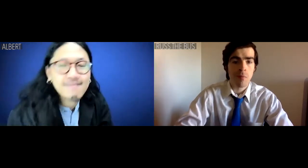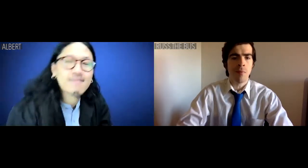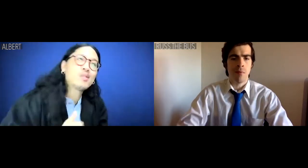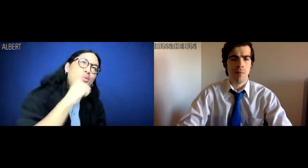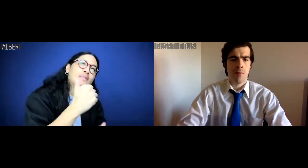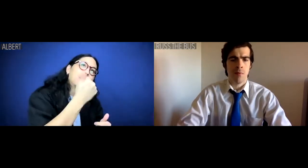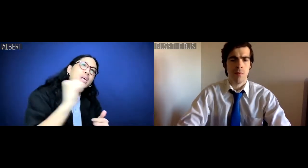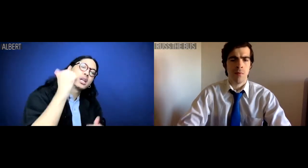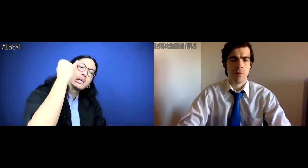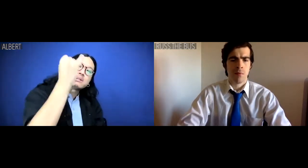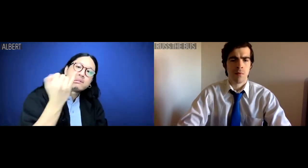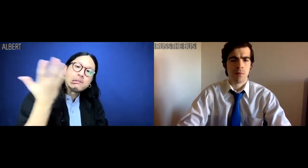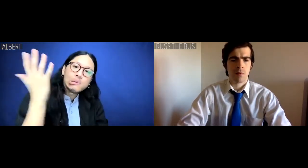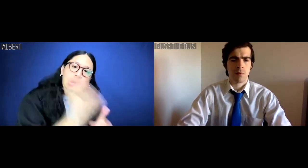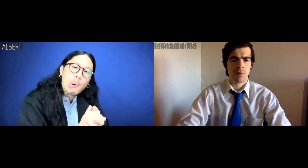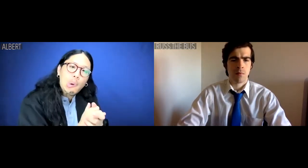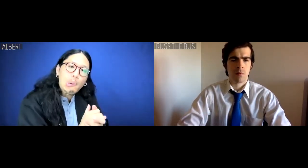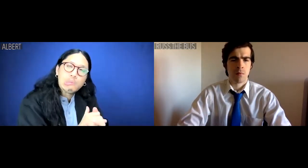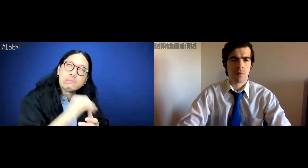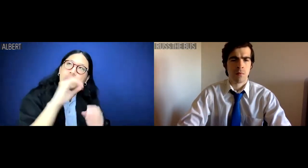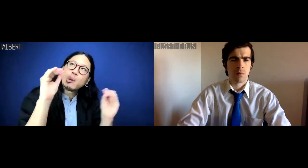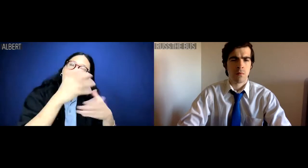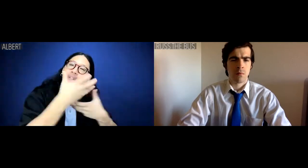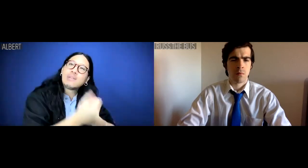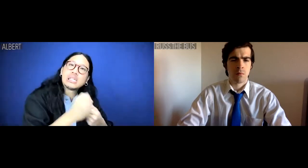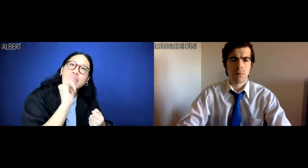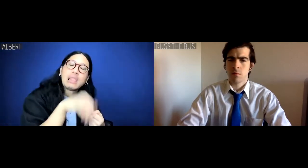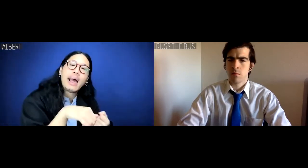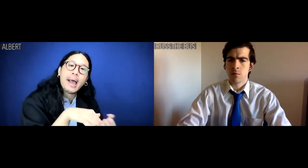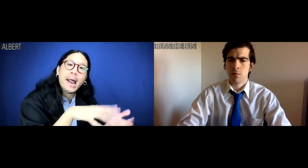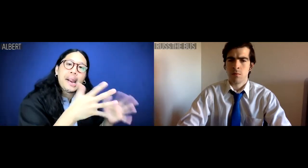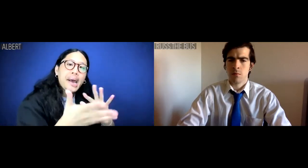I don't have to have any ideas, just unbridled confidence.